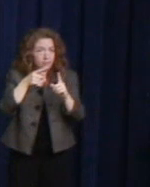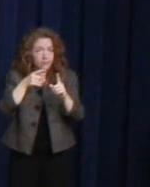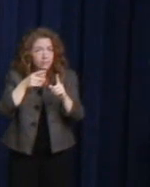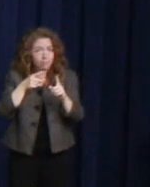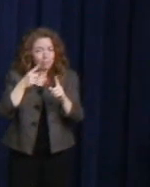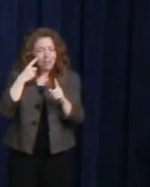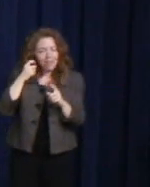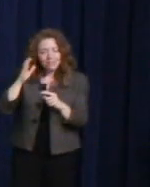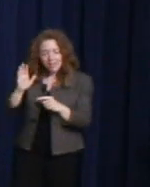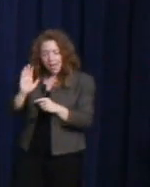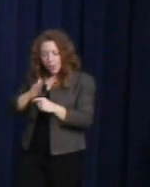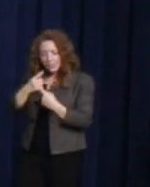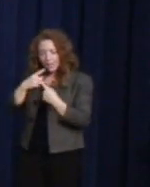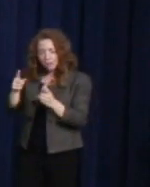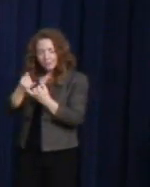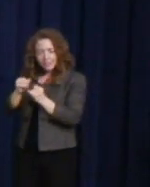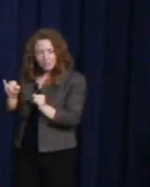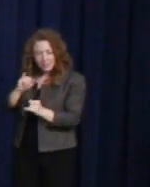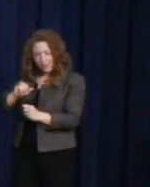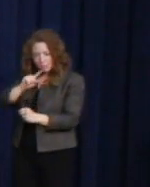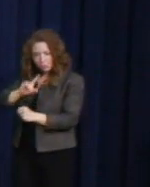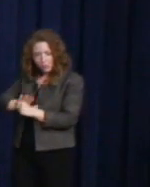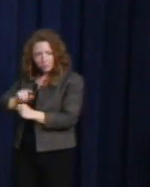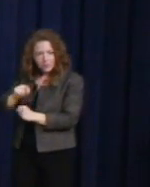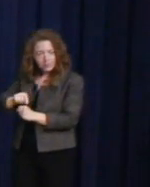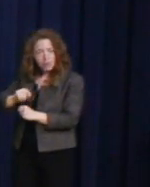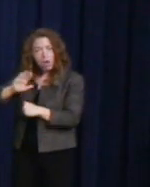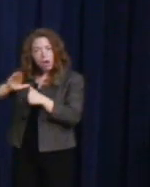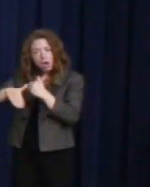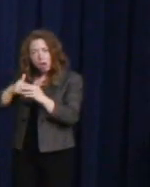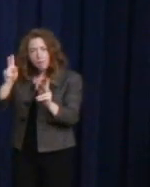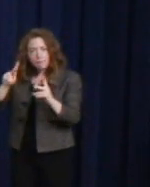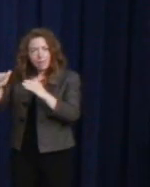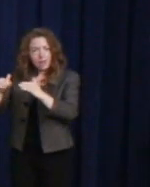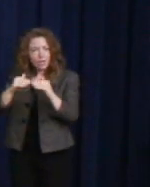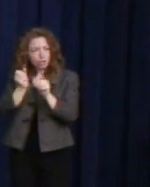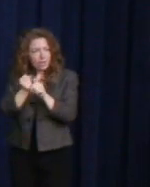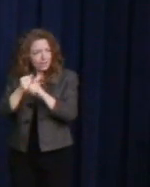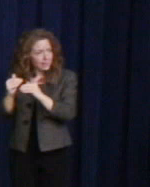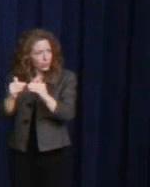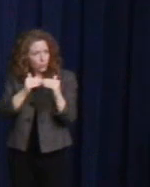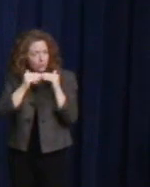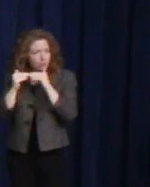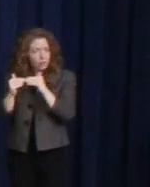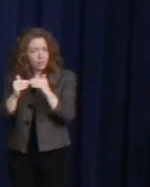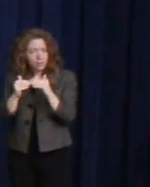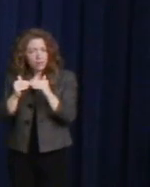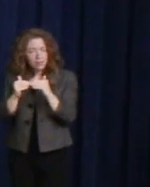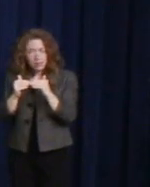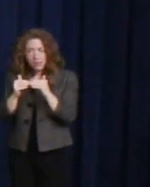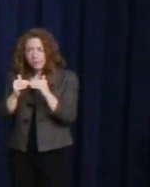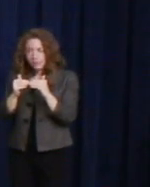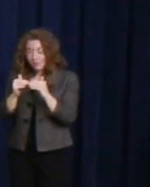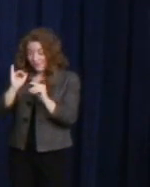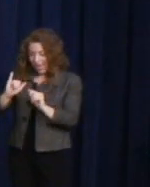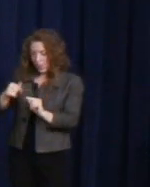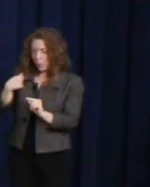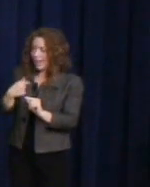"all men are created equal" -- is a promise kept to each of our children.